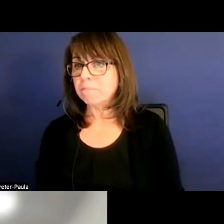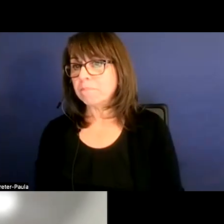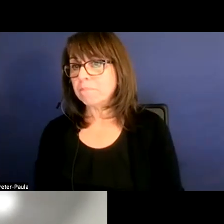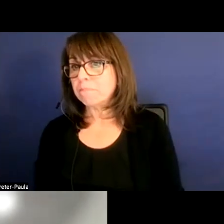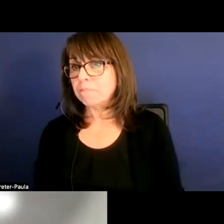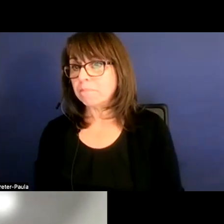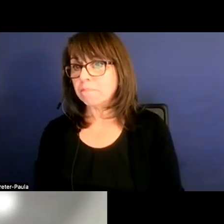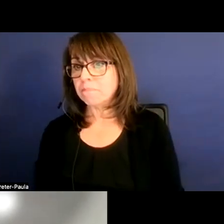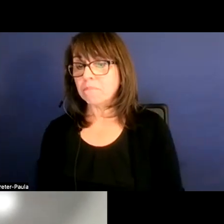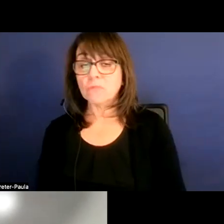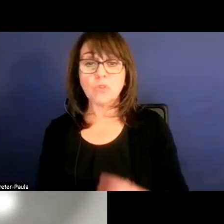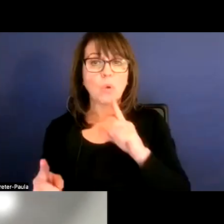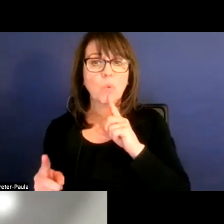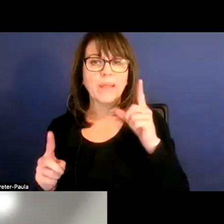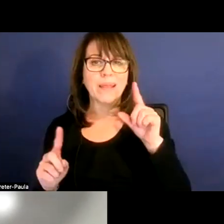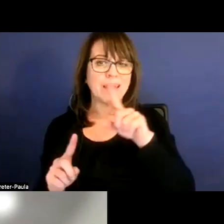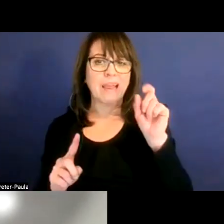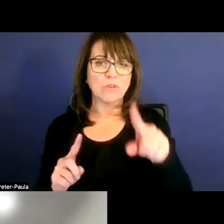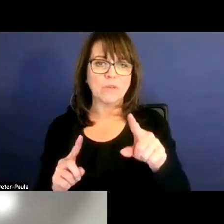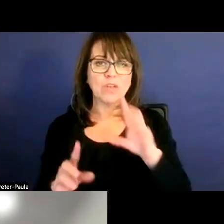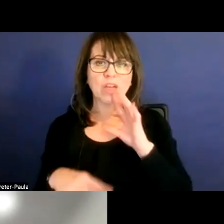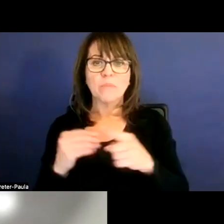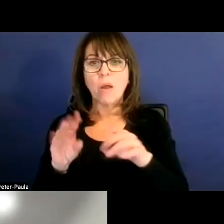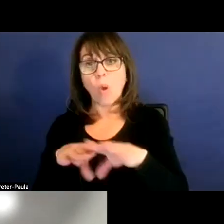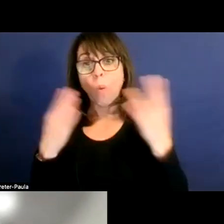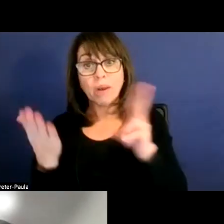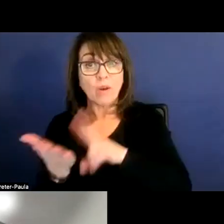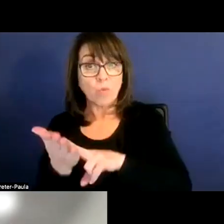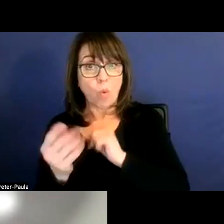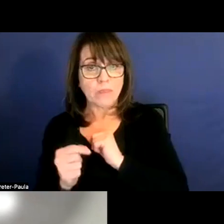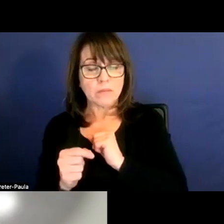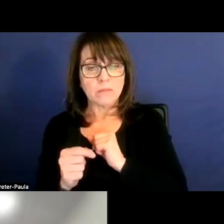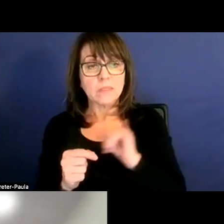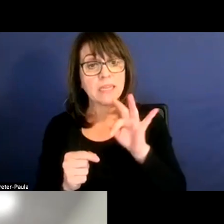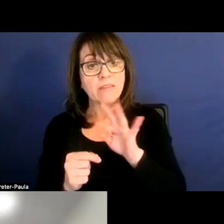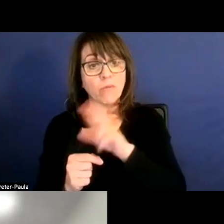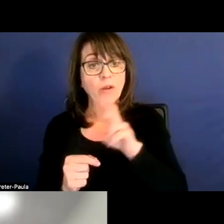And so this kind of goes back to what we were just talking about open enrollment is, if Round Rock ISD has open enrollment